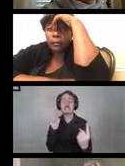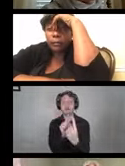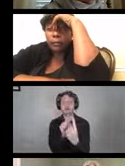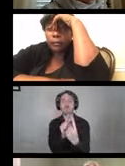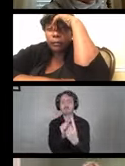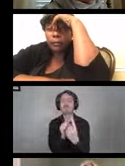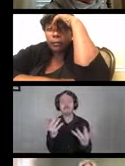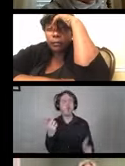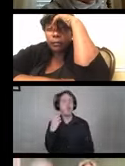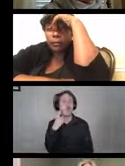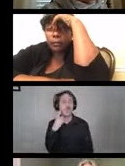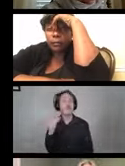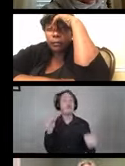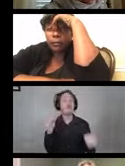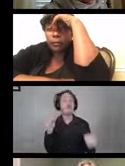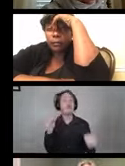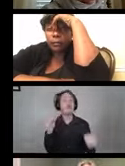We're hearing we need much more than 6 feet.